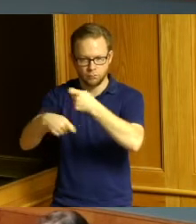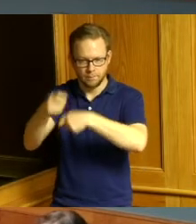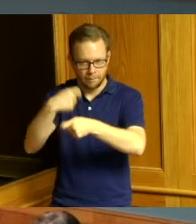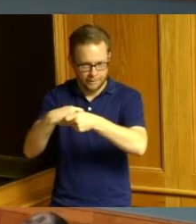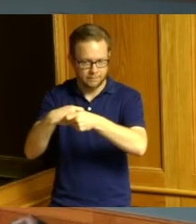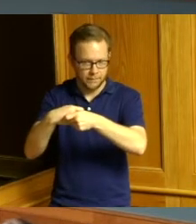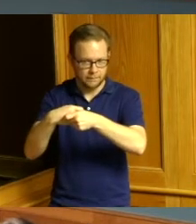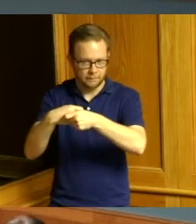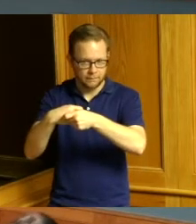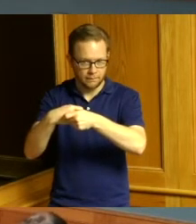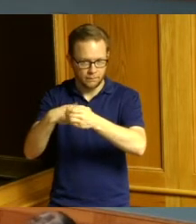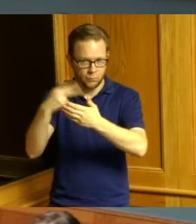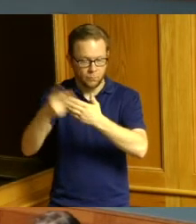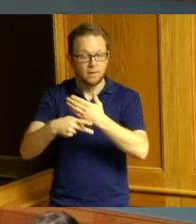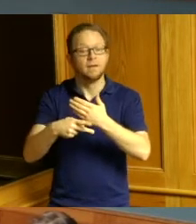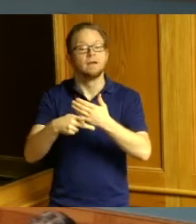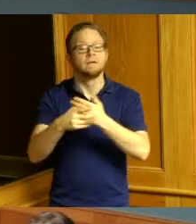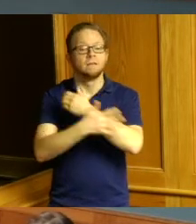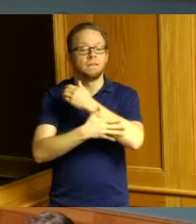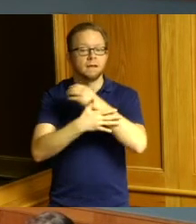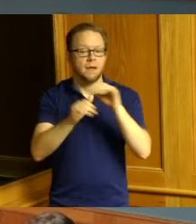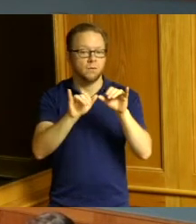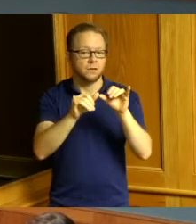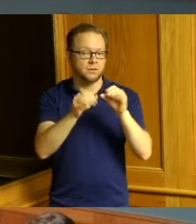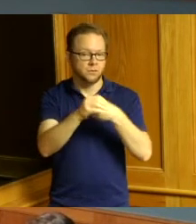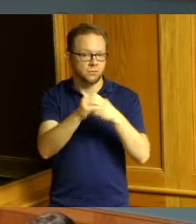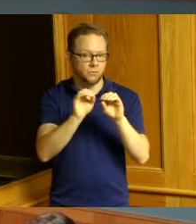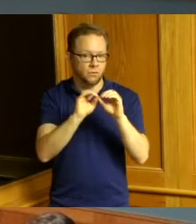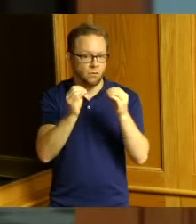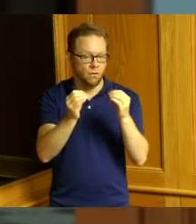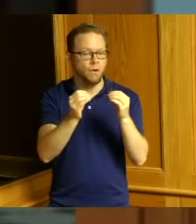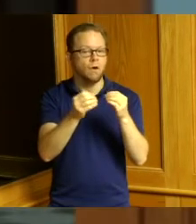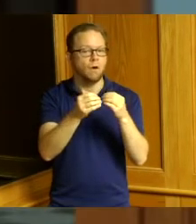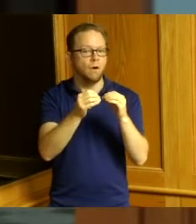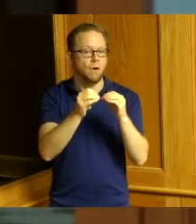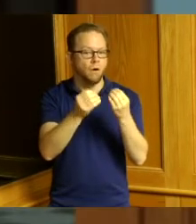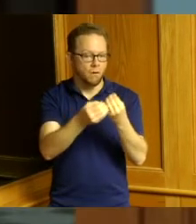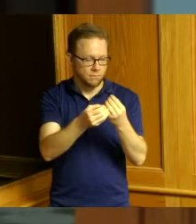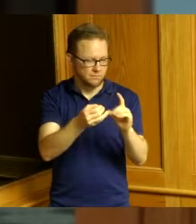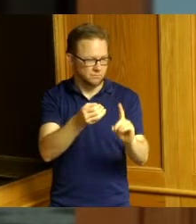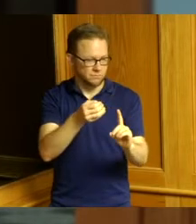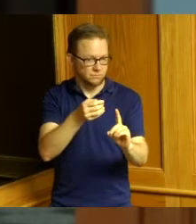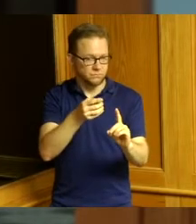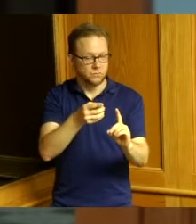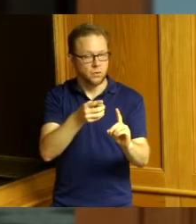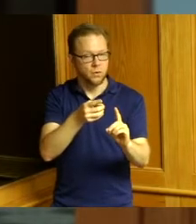the county engineers office on behalf of the Commissioners inspects one-fifth of the sidewalks